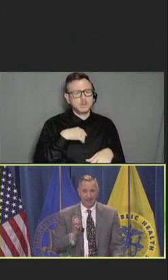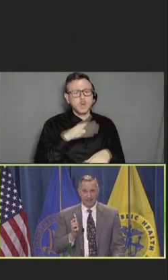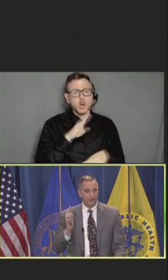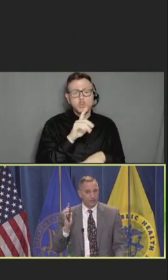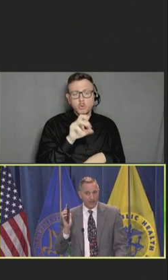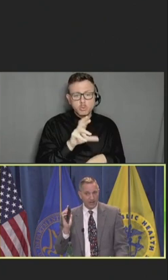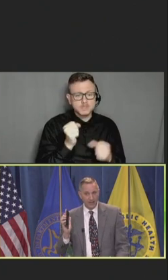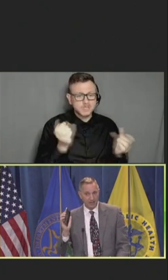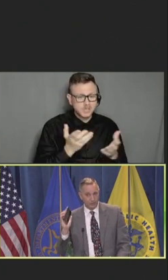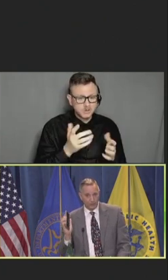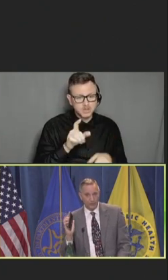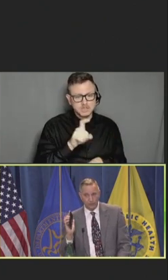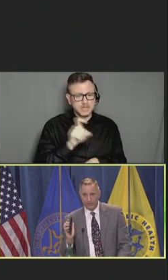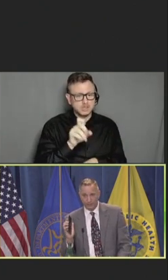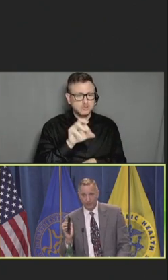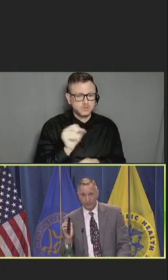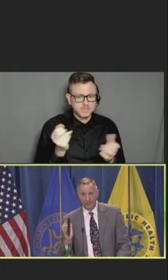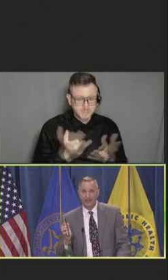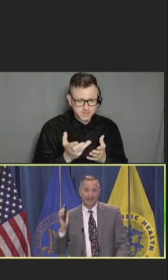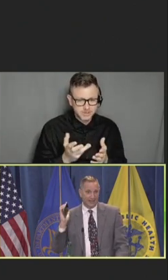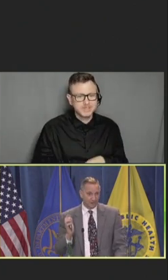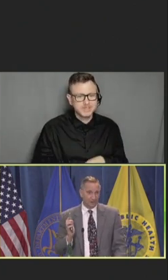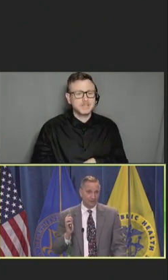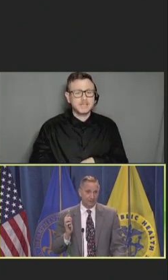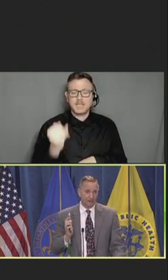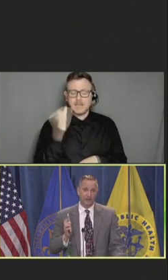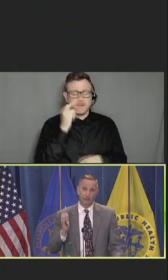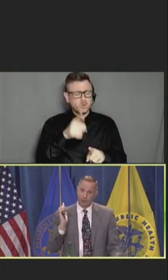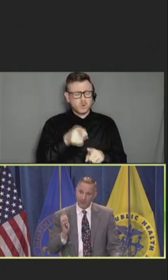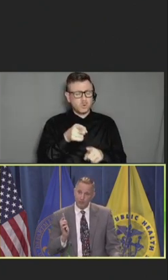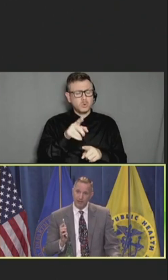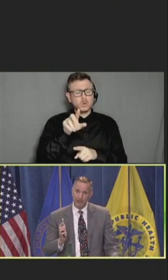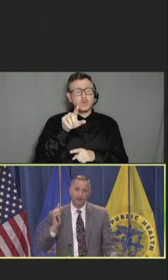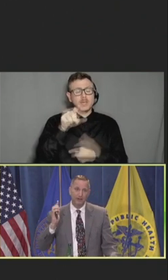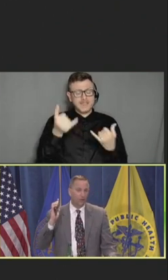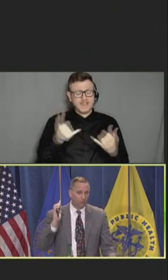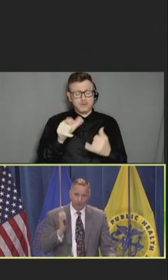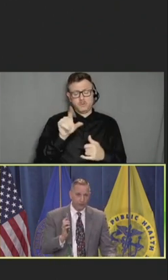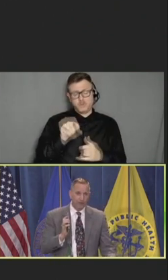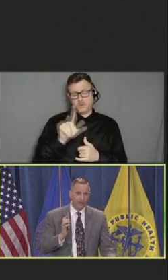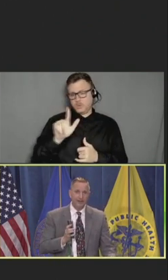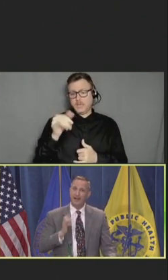And if you can't, in 2023, get your information when you want it, where you want it and how